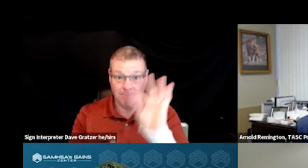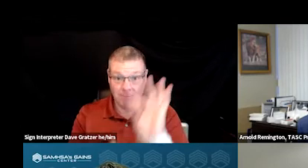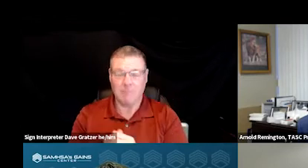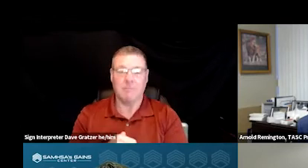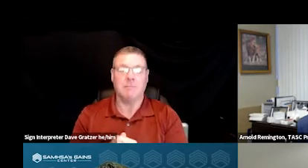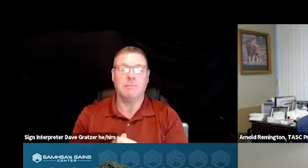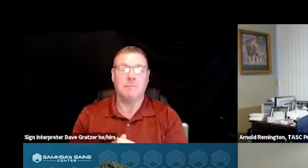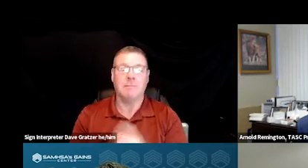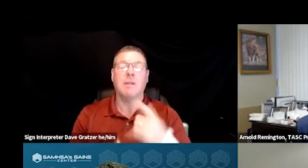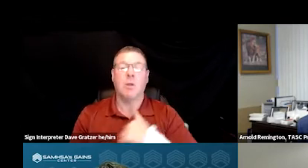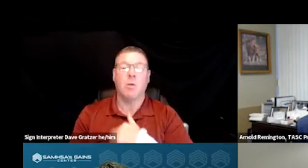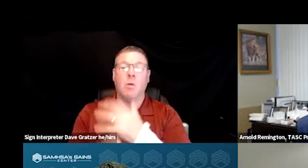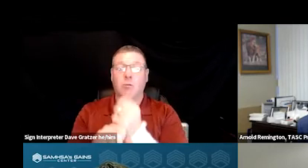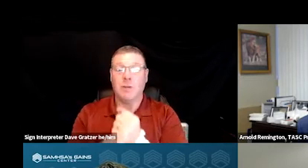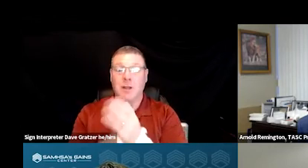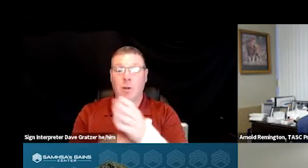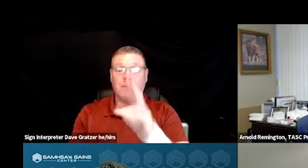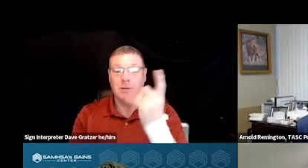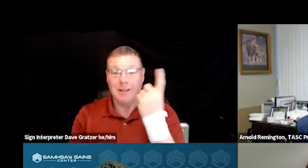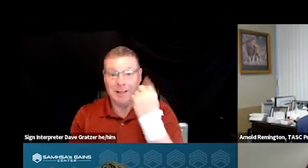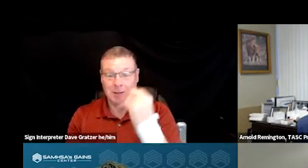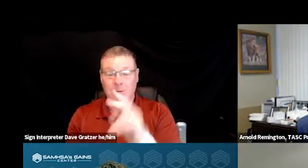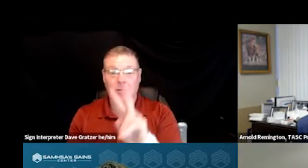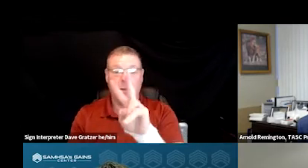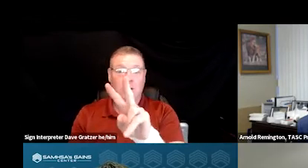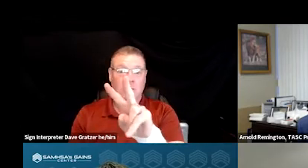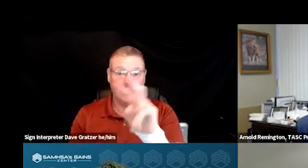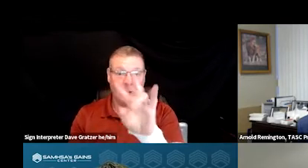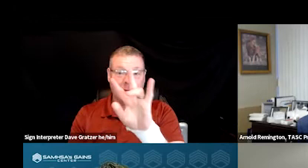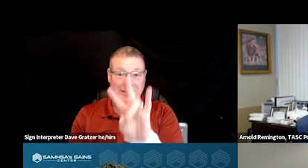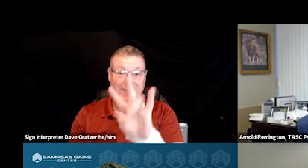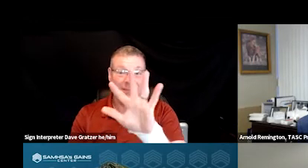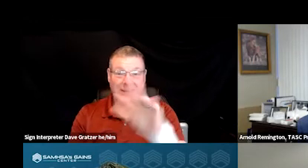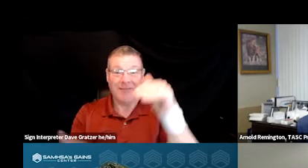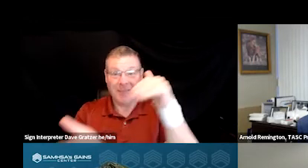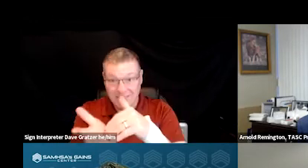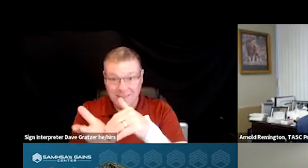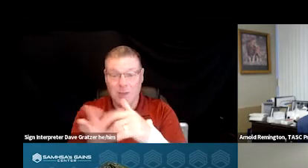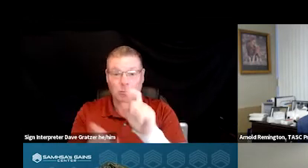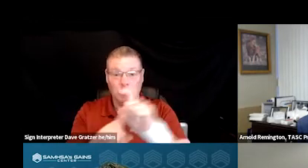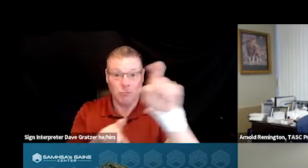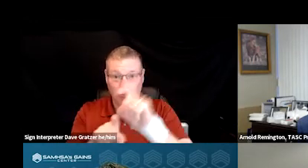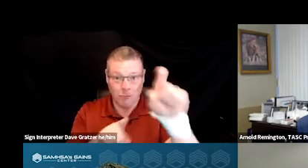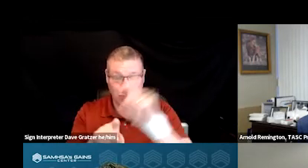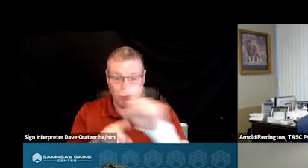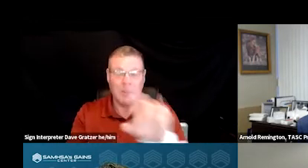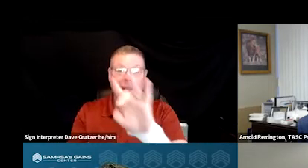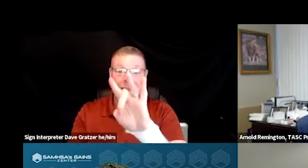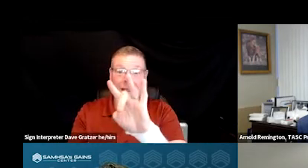we received over 200 and last year we received over 275,000 calls and about 85% of those calls,